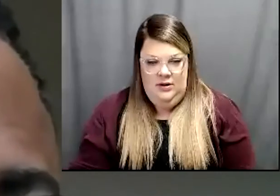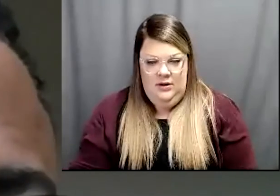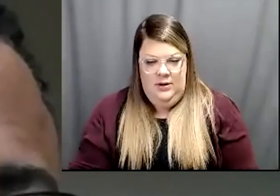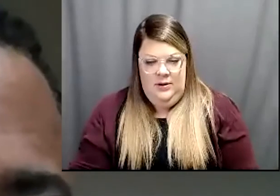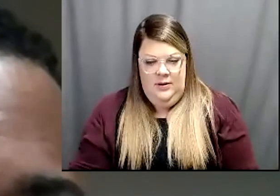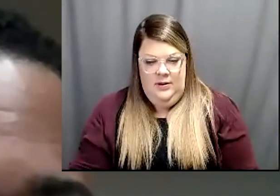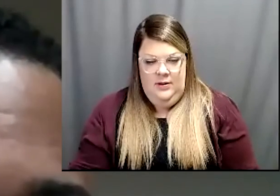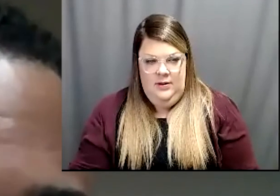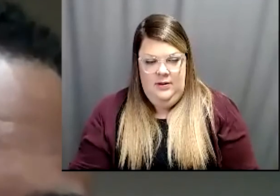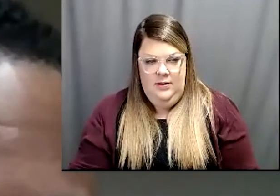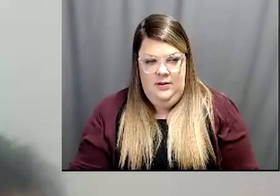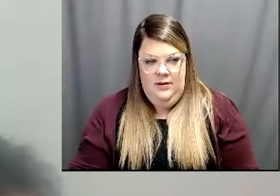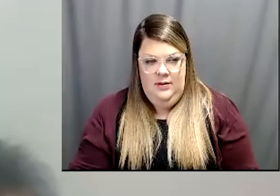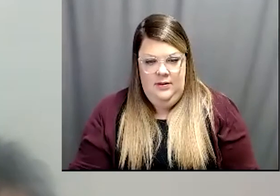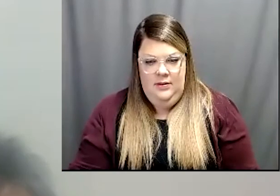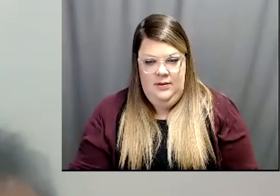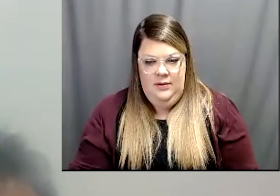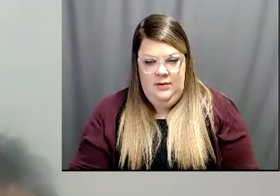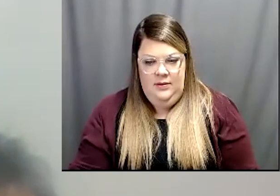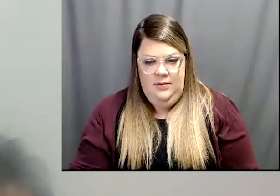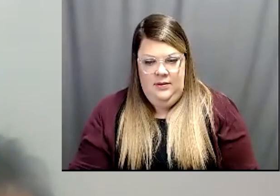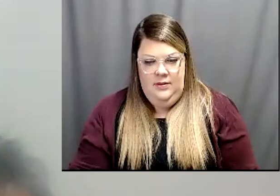[Speaking Spanish]